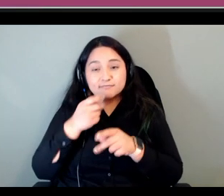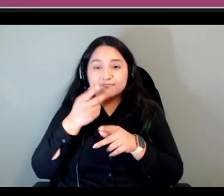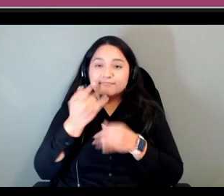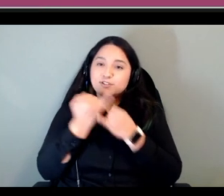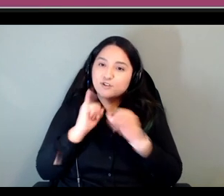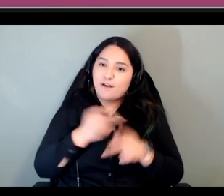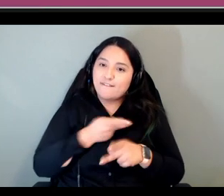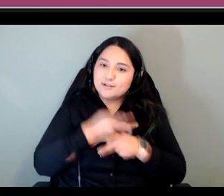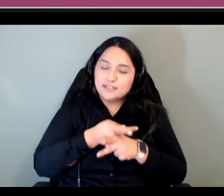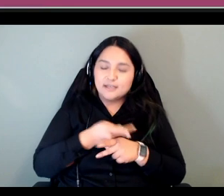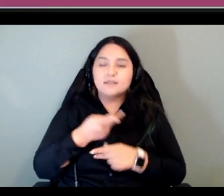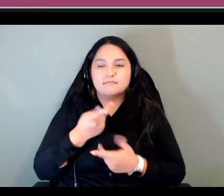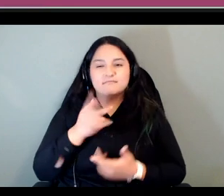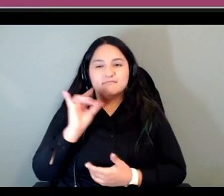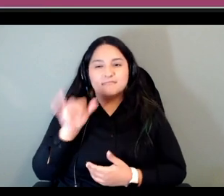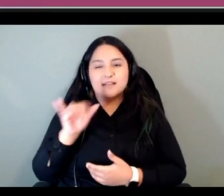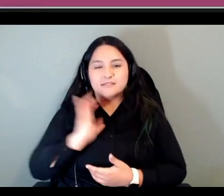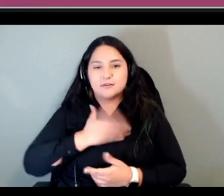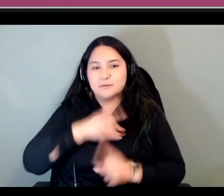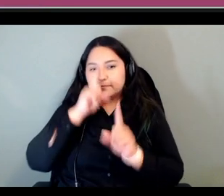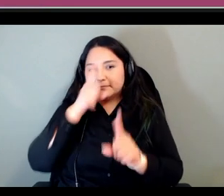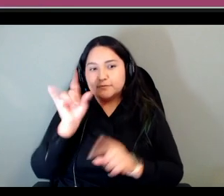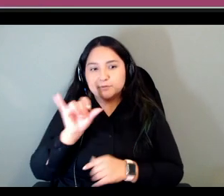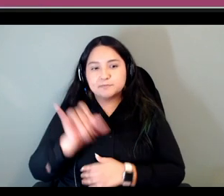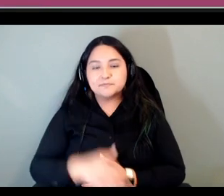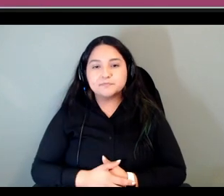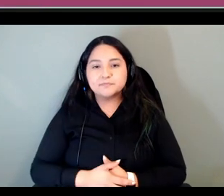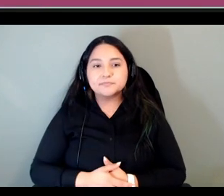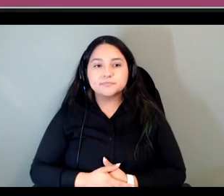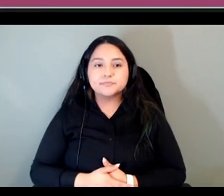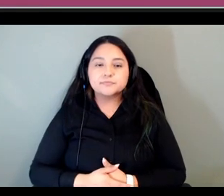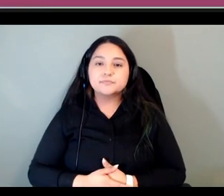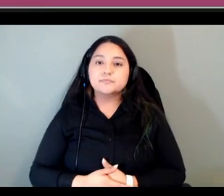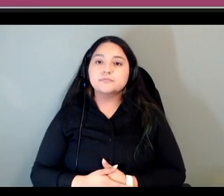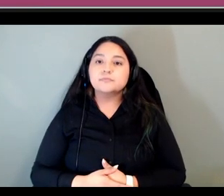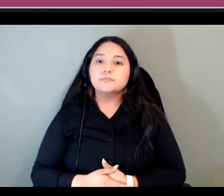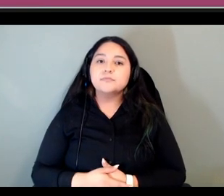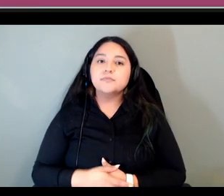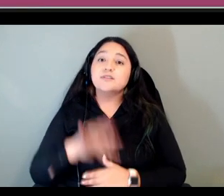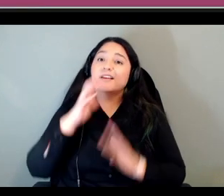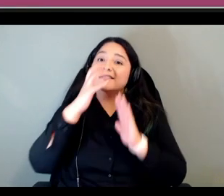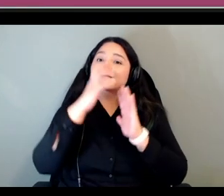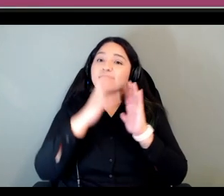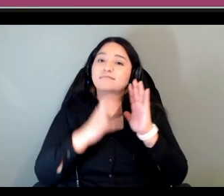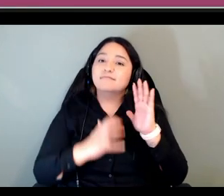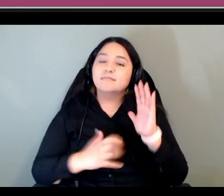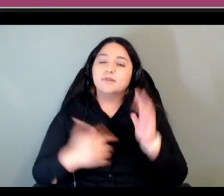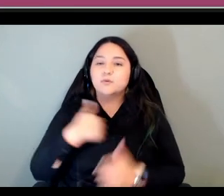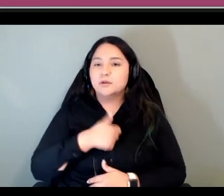thank you so here um we're not going to read this but if you can have a quick read yourselves you